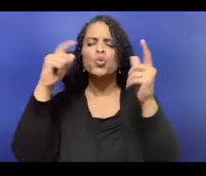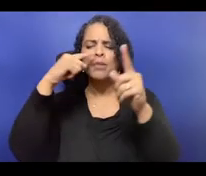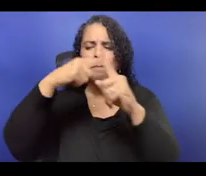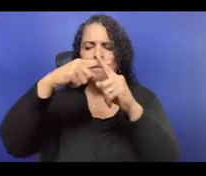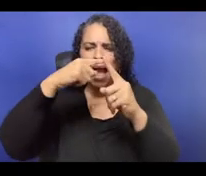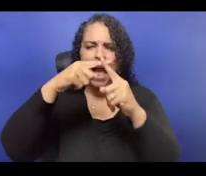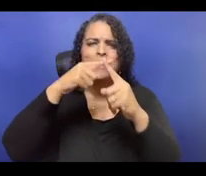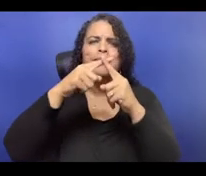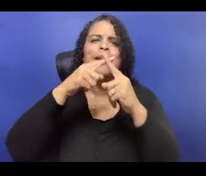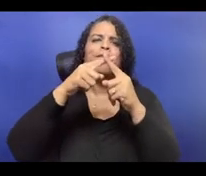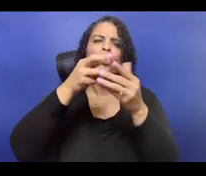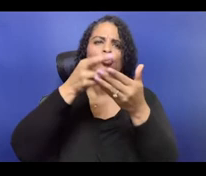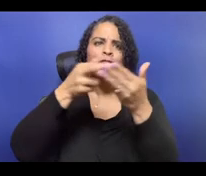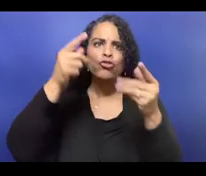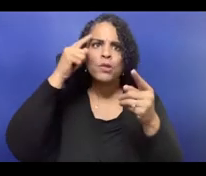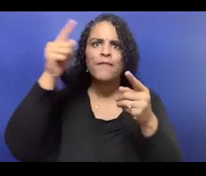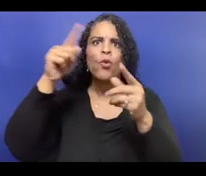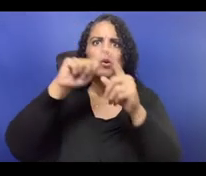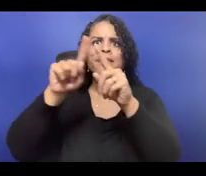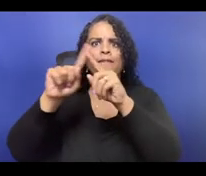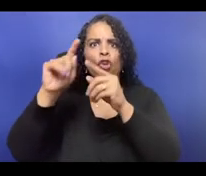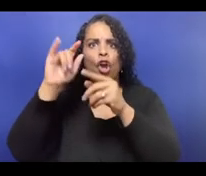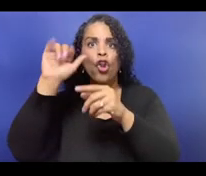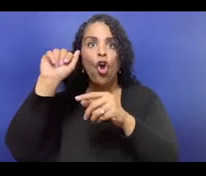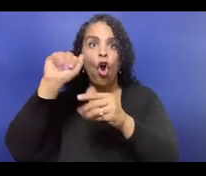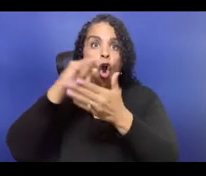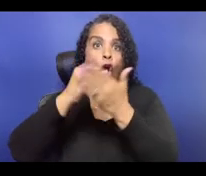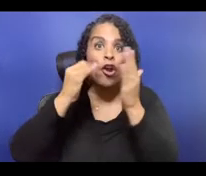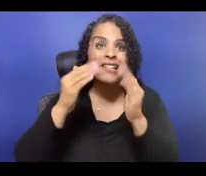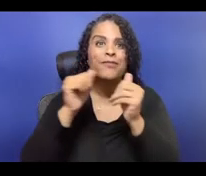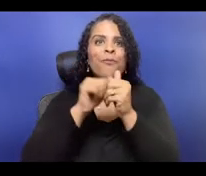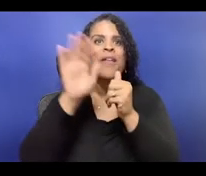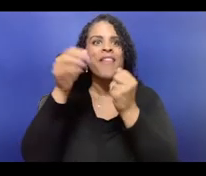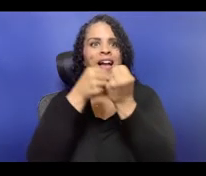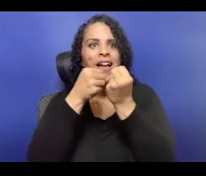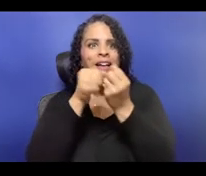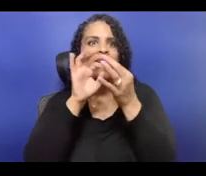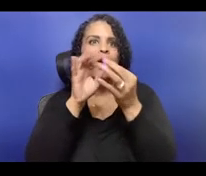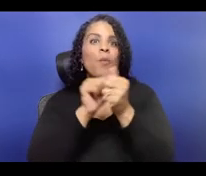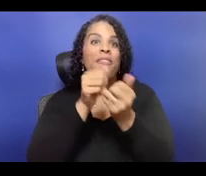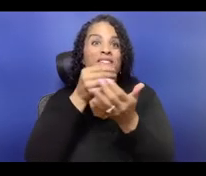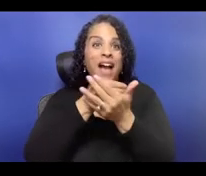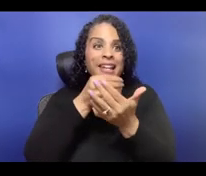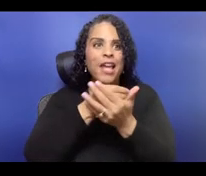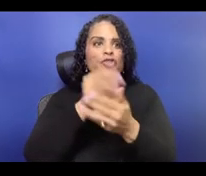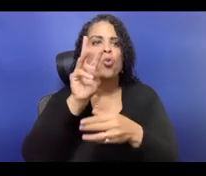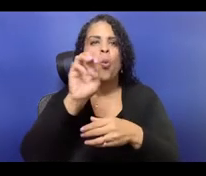And phase two is a series of working groups including Black and Native survivors working group,